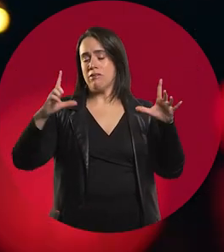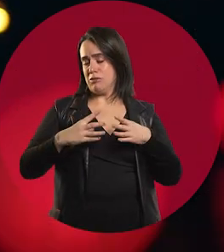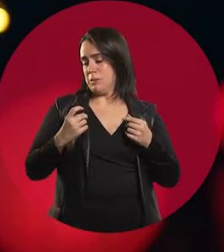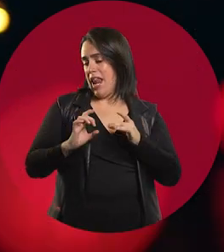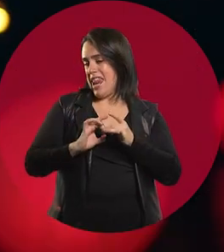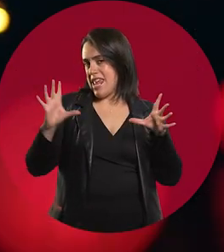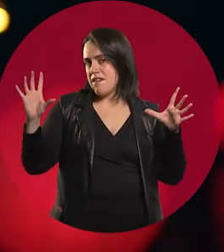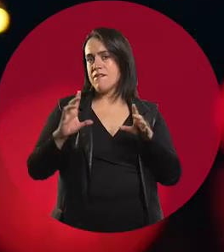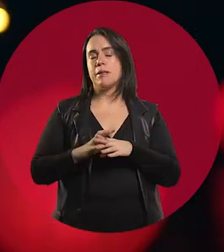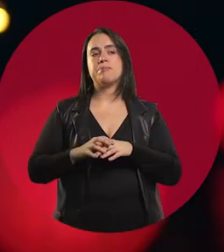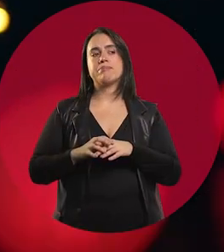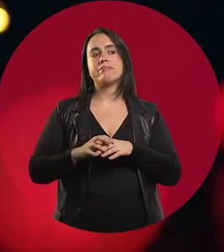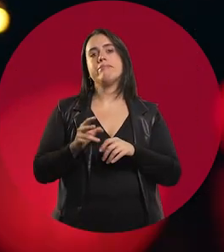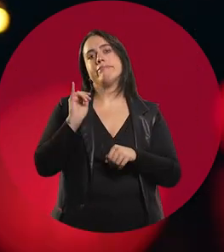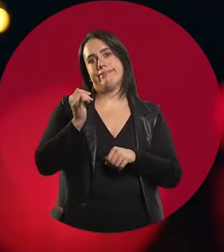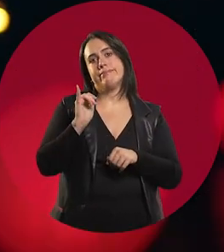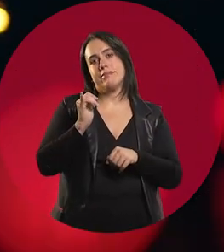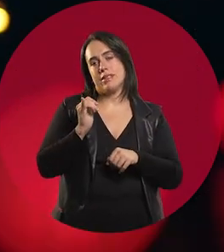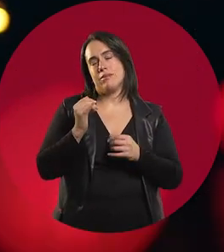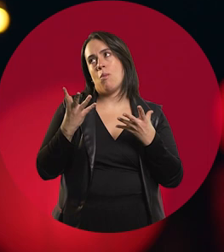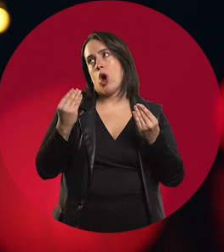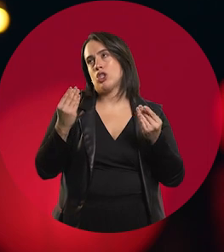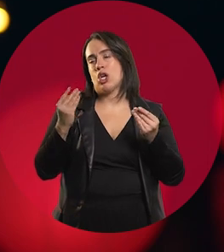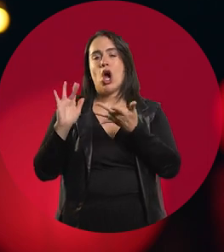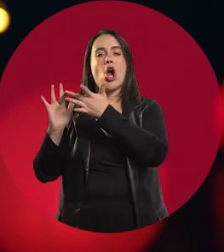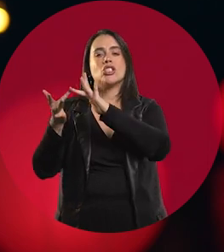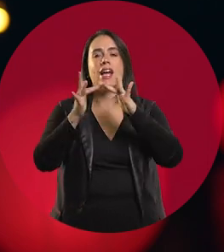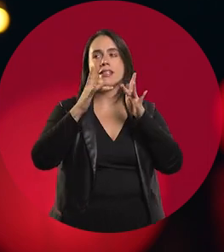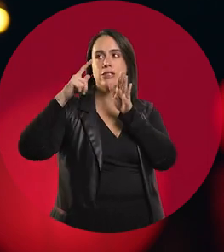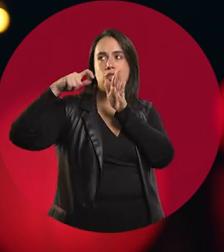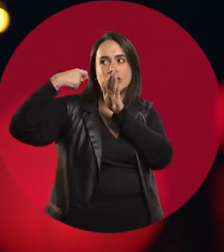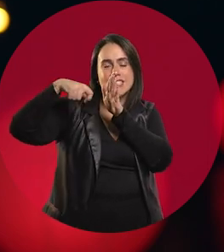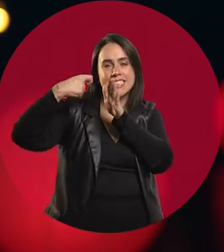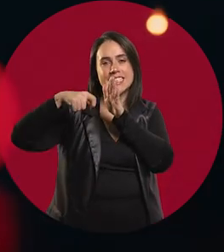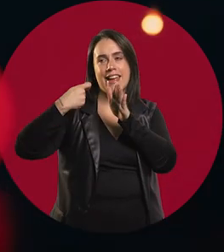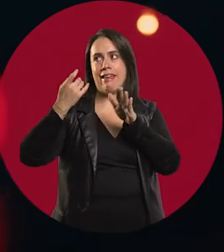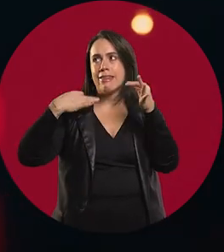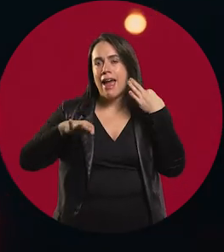And I had a lot of contact with the movies, with the Arizona cinema, with the theater,